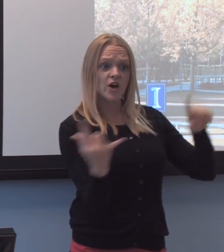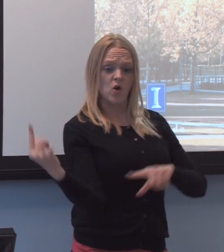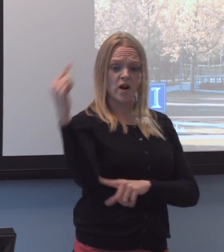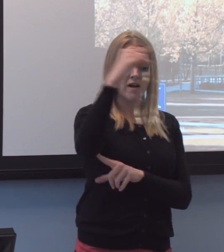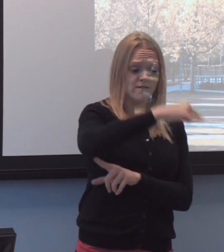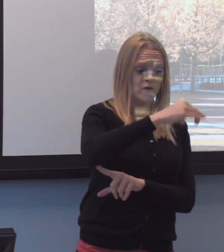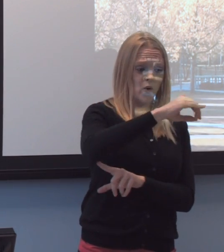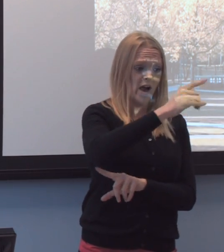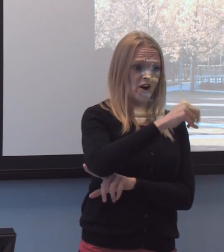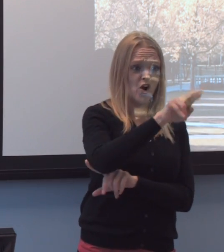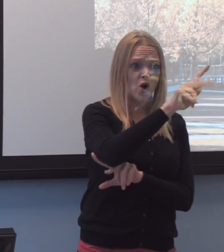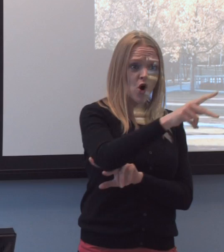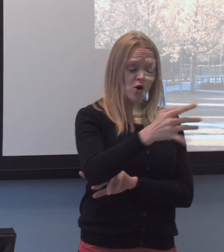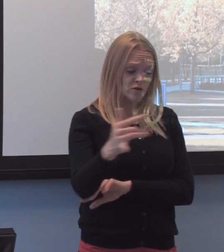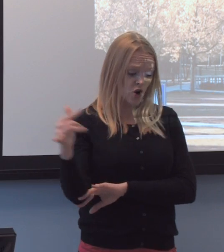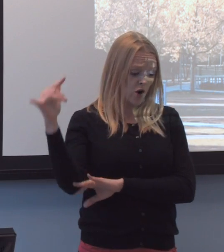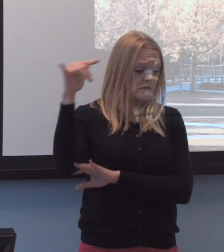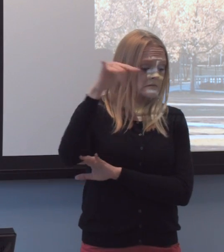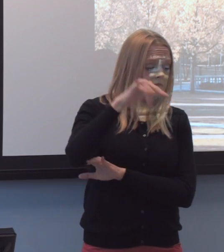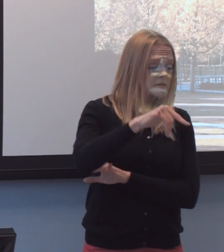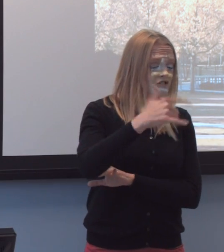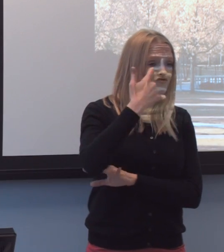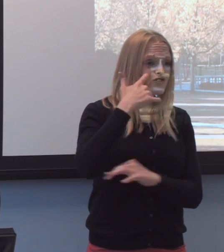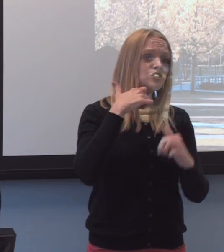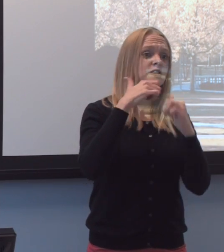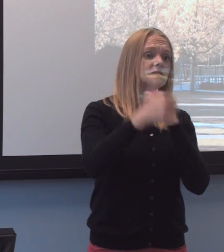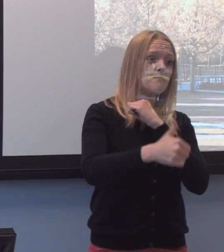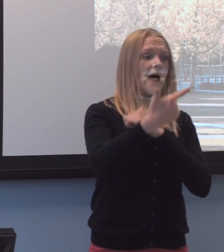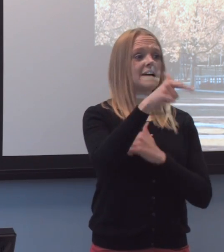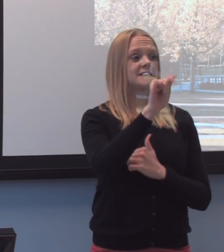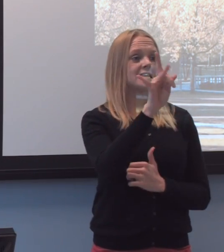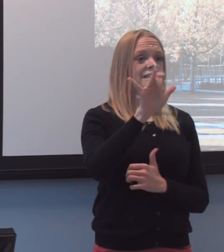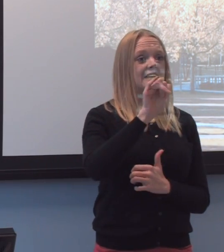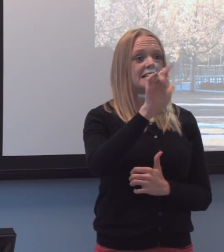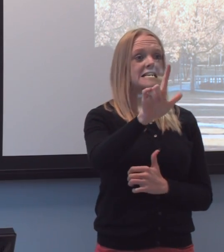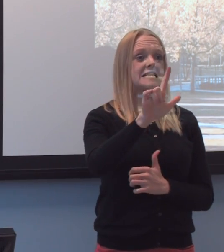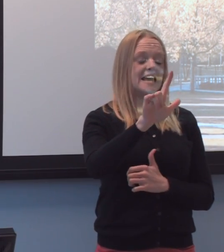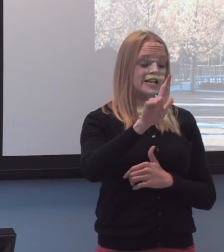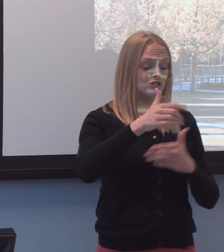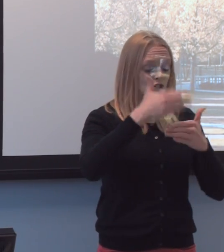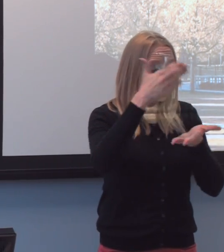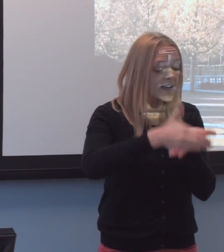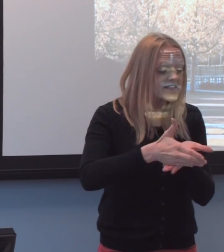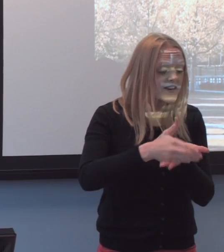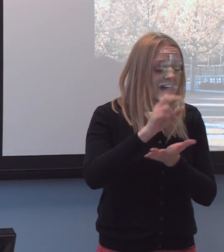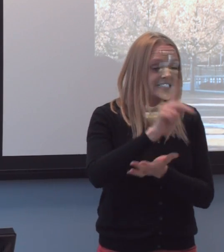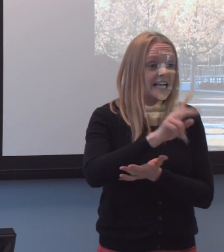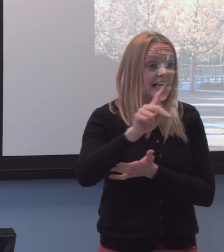coming in, just past the glacial advance at Kankakee and I'm lookin' out that porthole